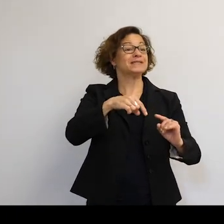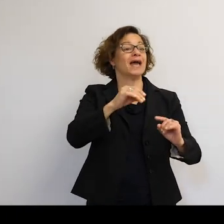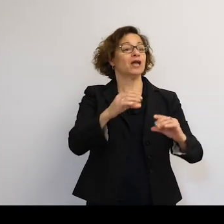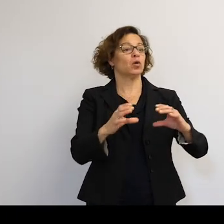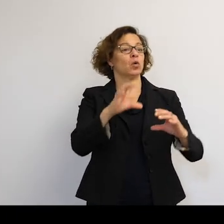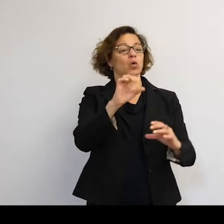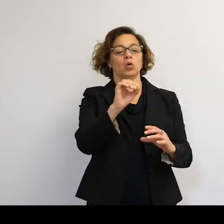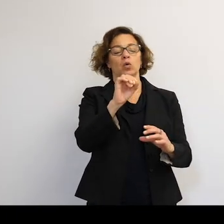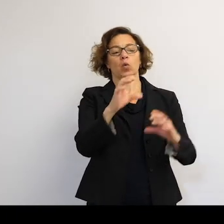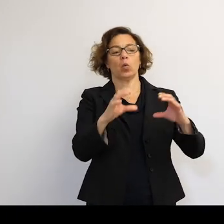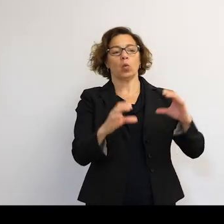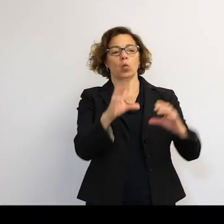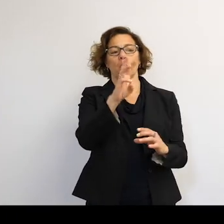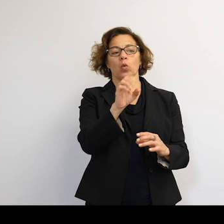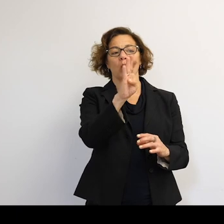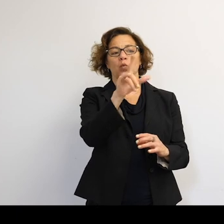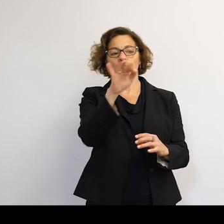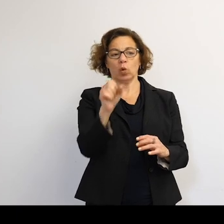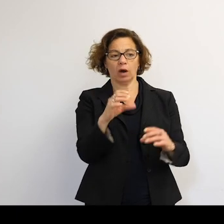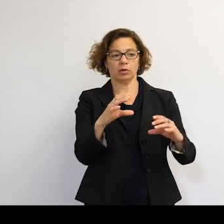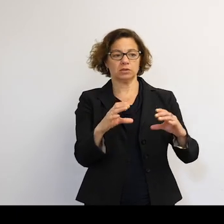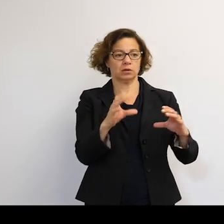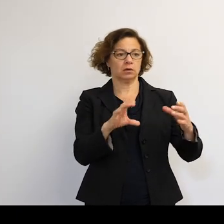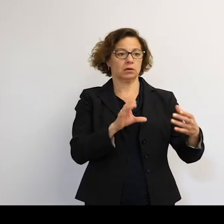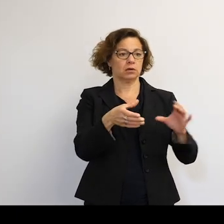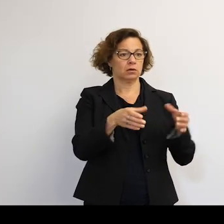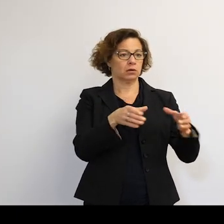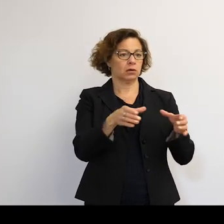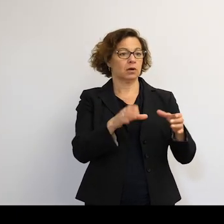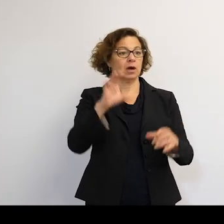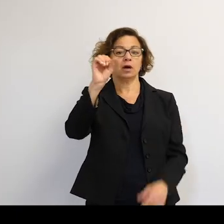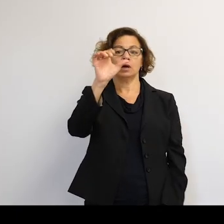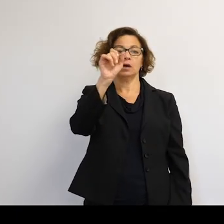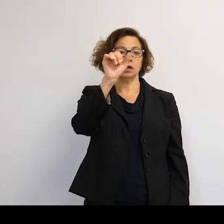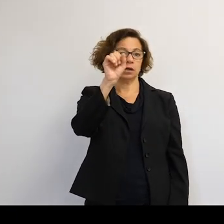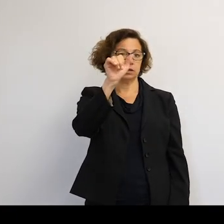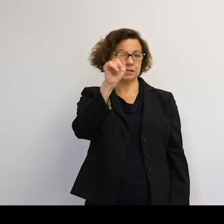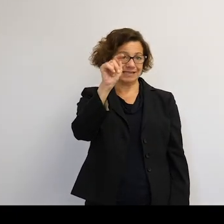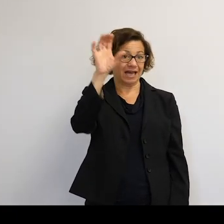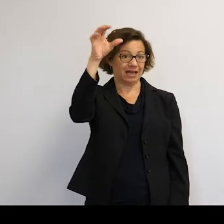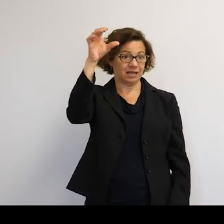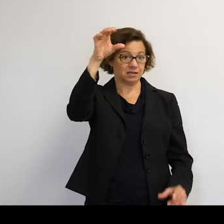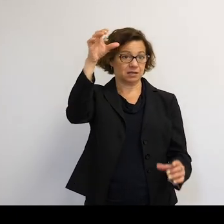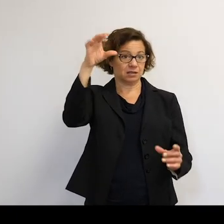How do the satellites adjust, if they do, for the wobble effect? Yeah, that's a very good question.